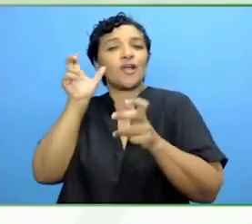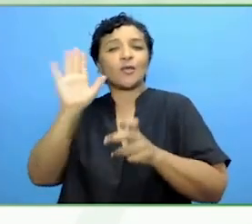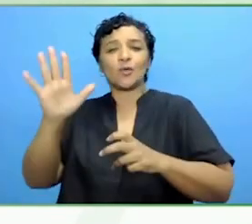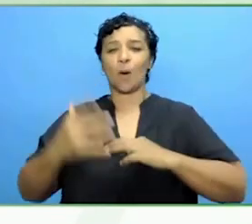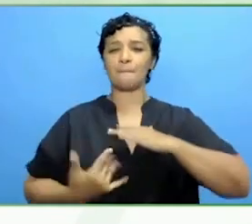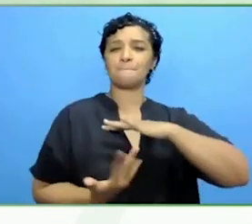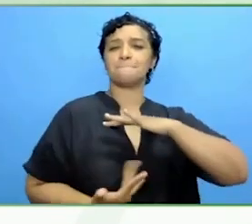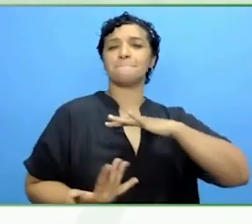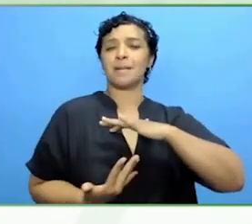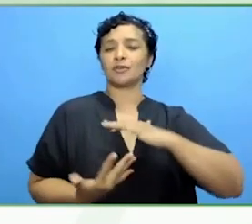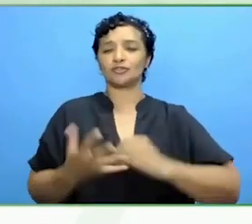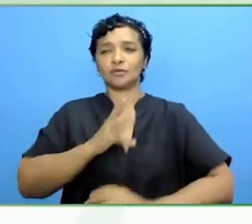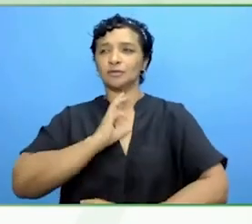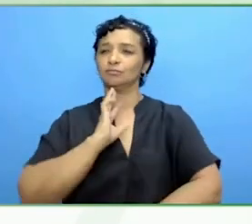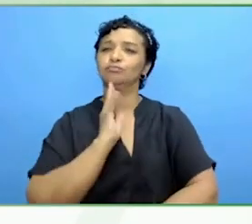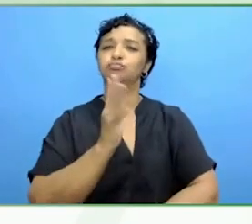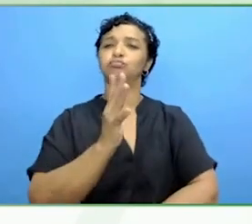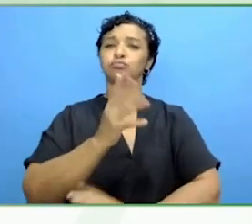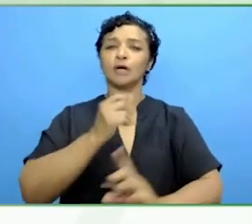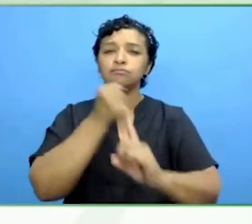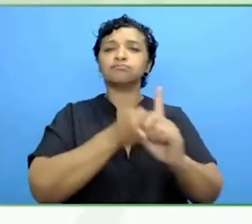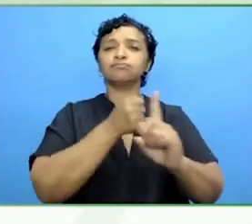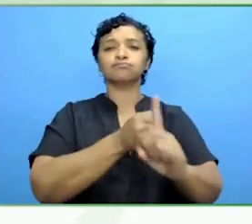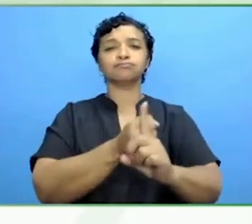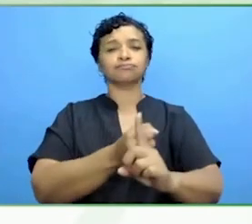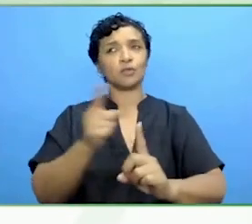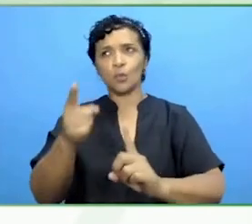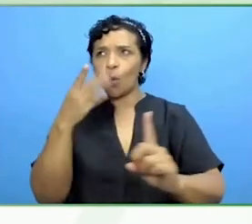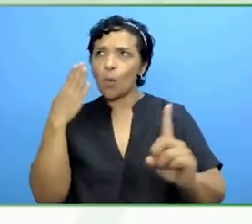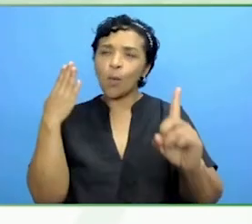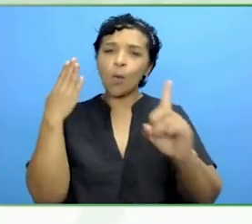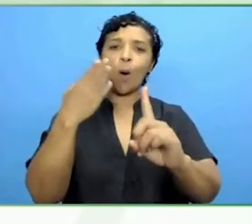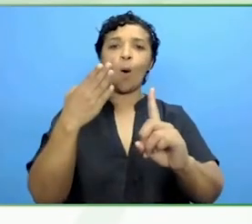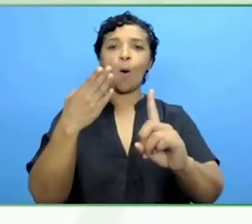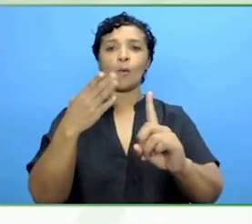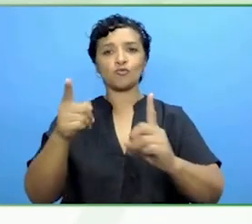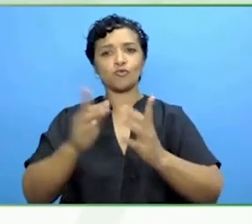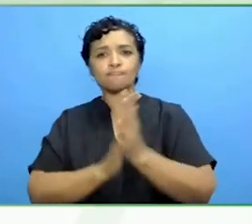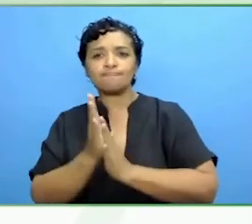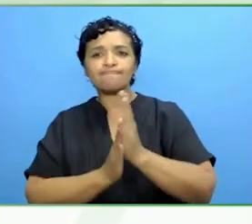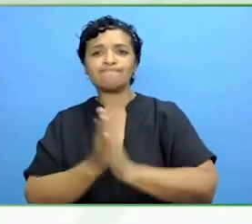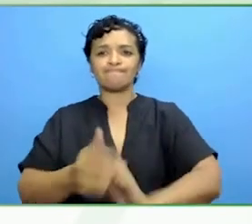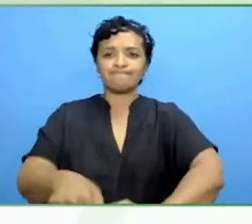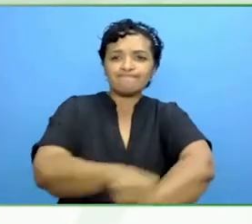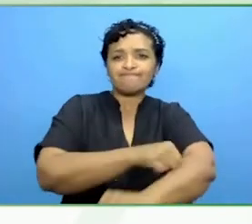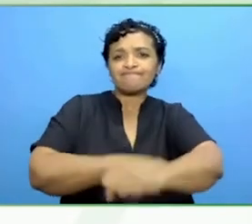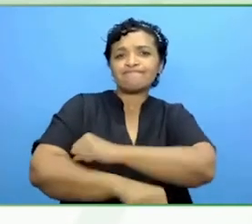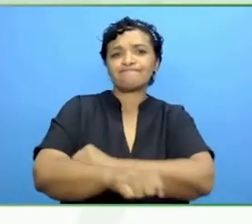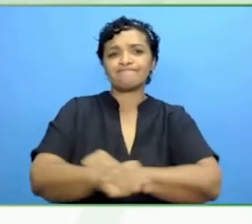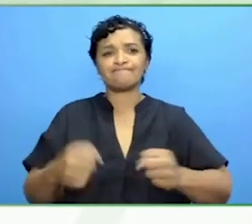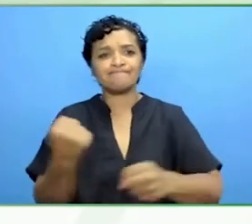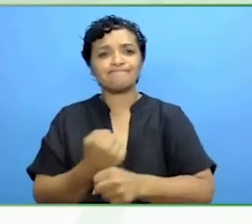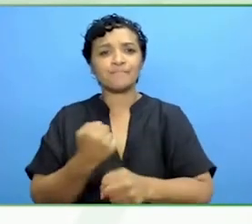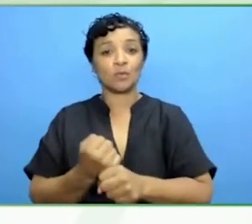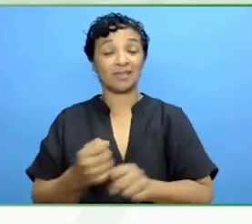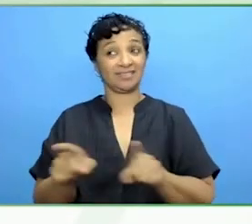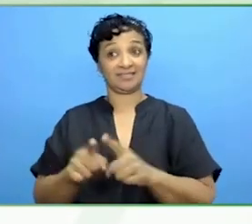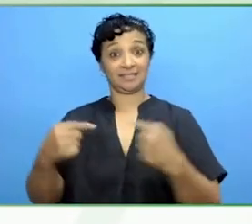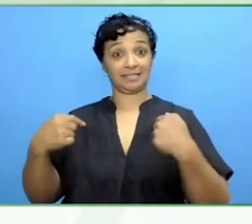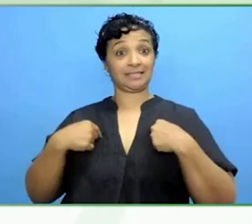The goals that you are driving at Sanofi. I myself am a person with an invisible disability I have had a